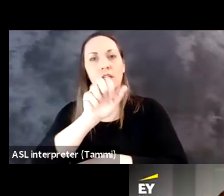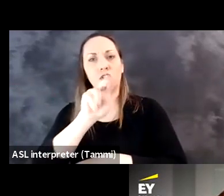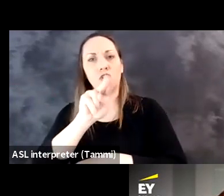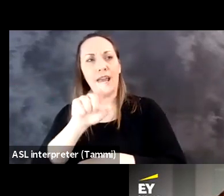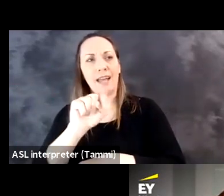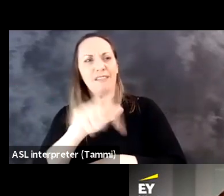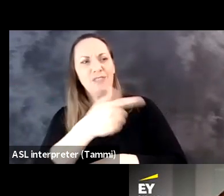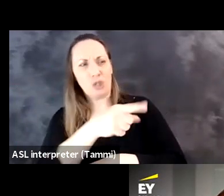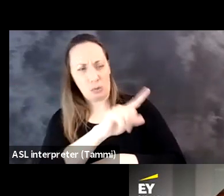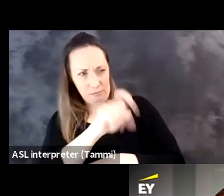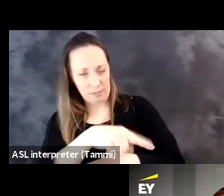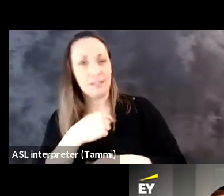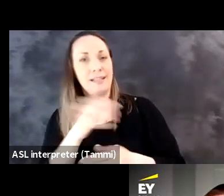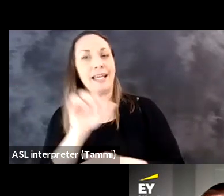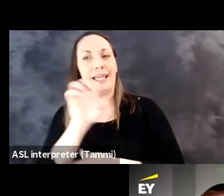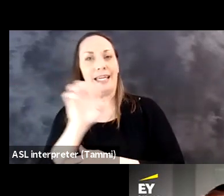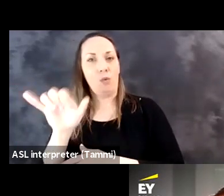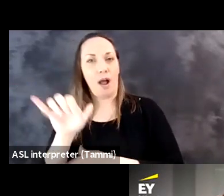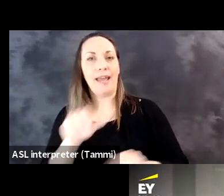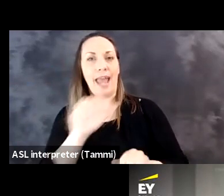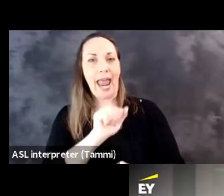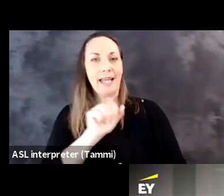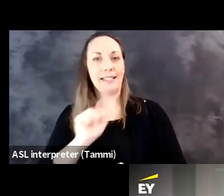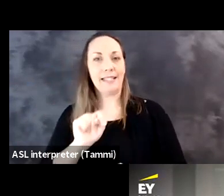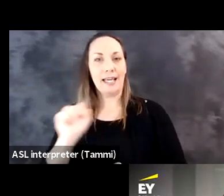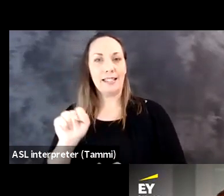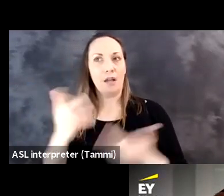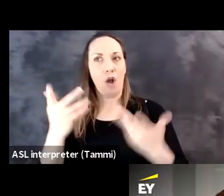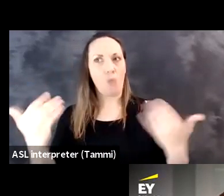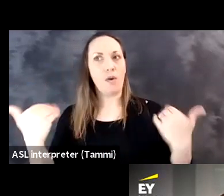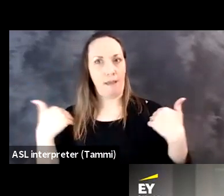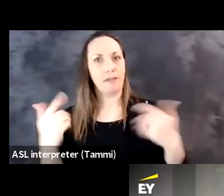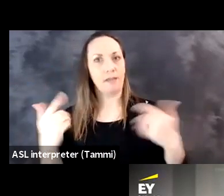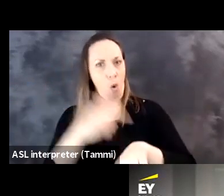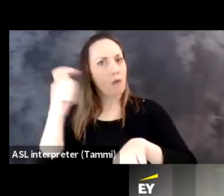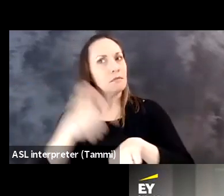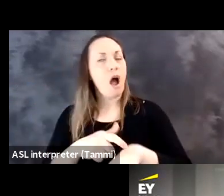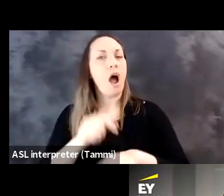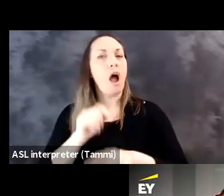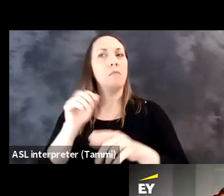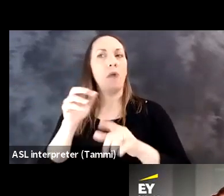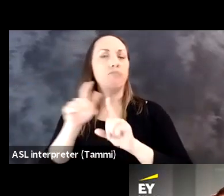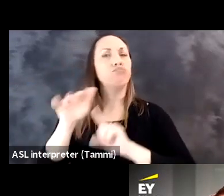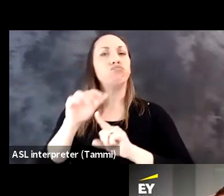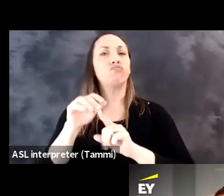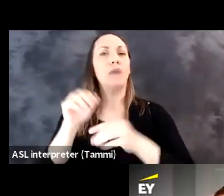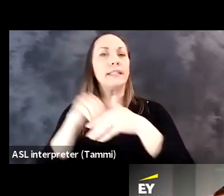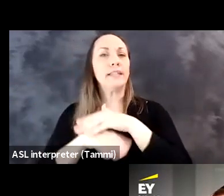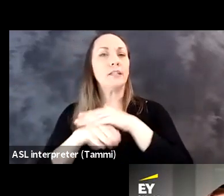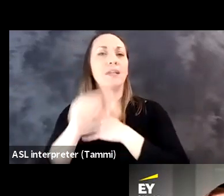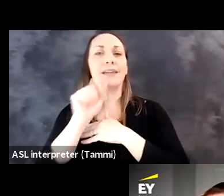to pivot to make things continually more accessible. And Janet, I'm going to go to you next because like EY, AT&T has also had a